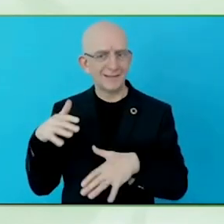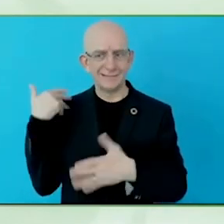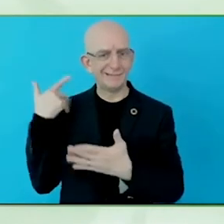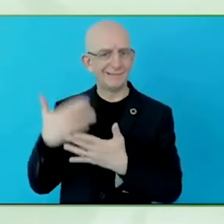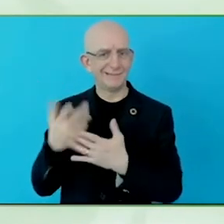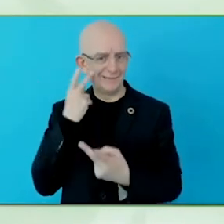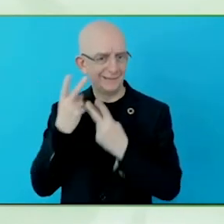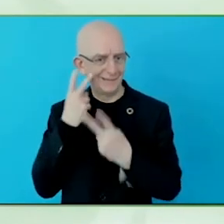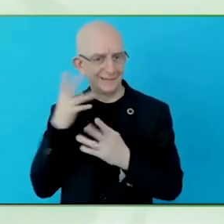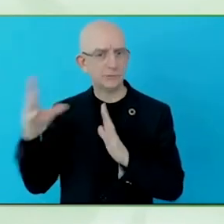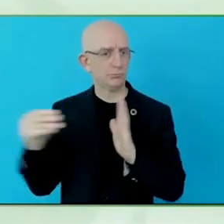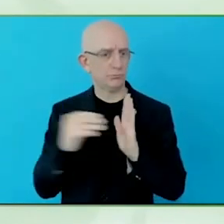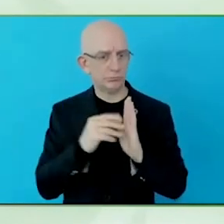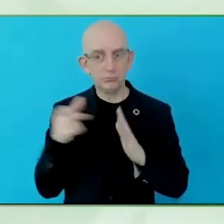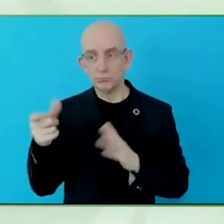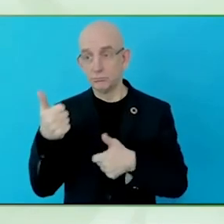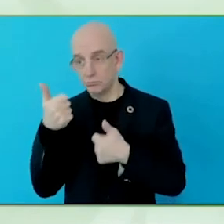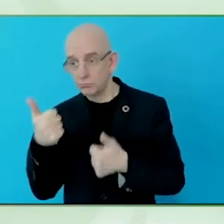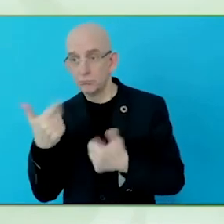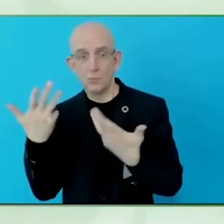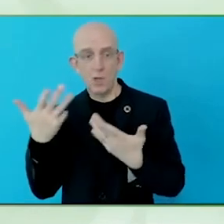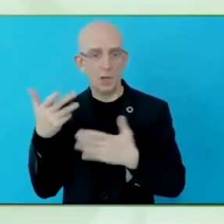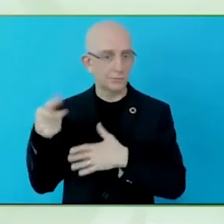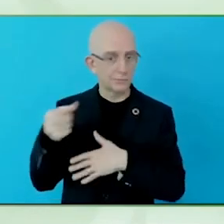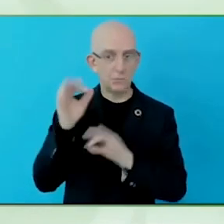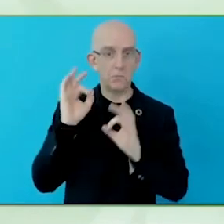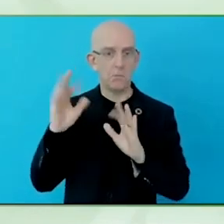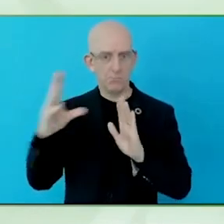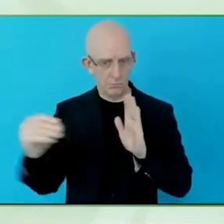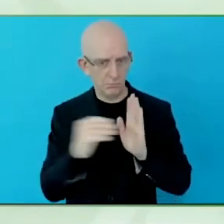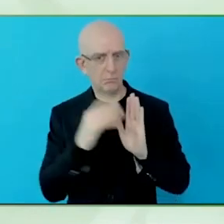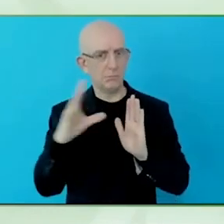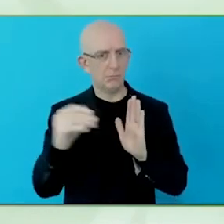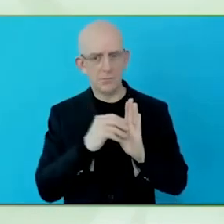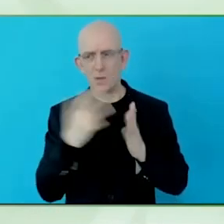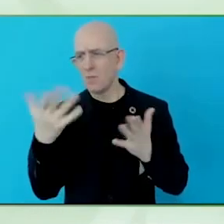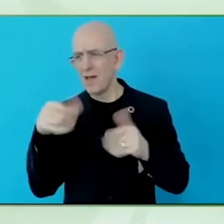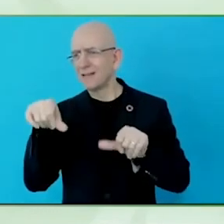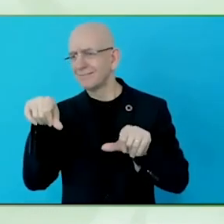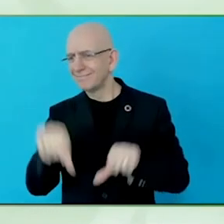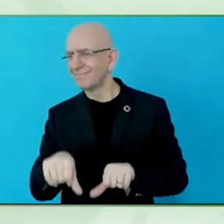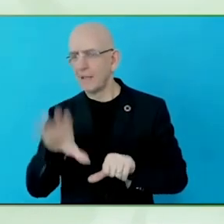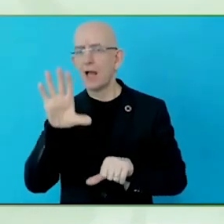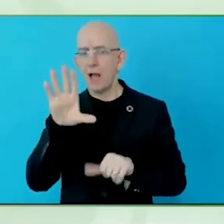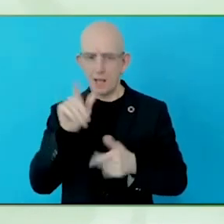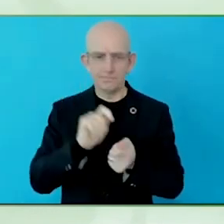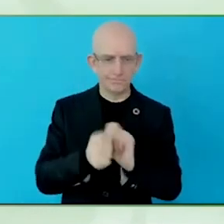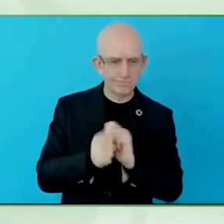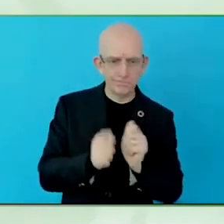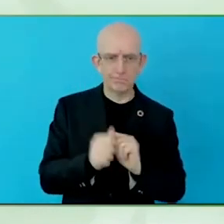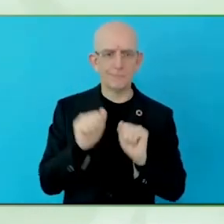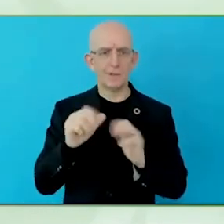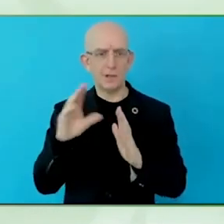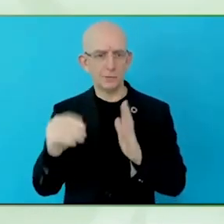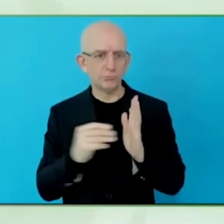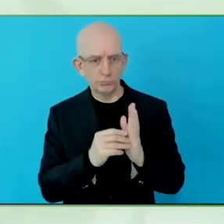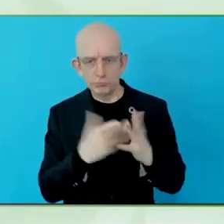a wealth of knowledge and resources for the players in assistive